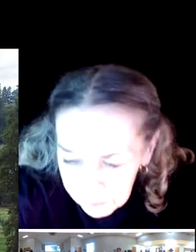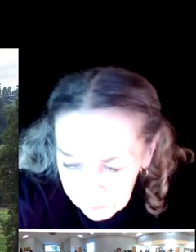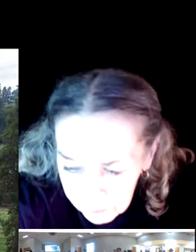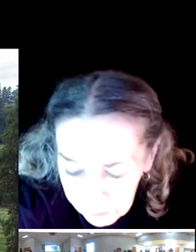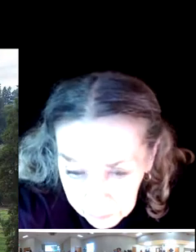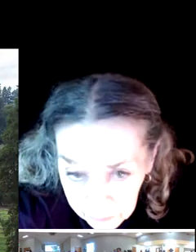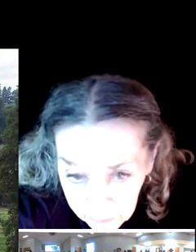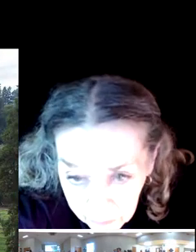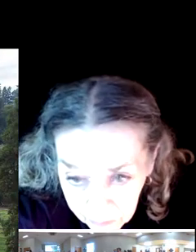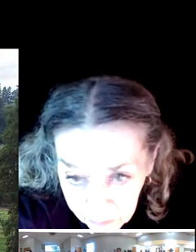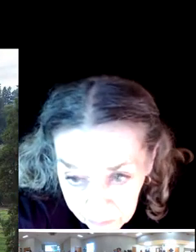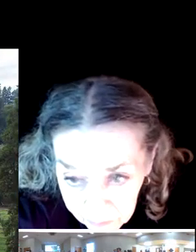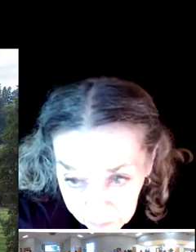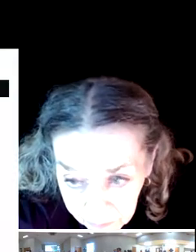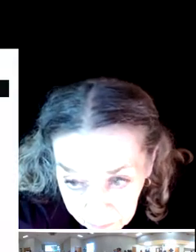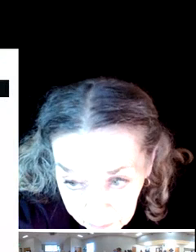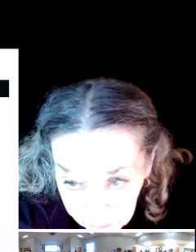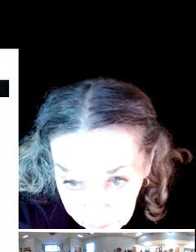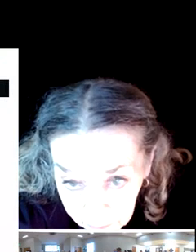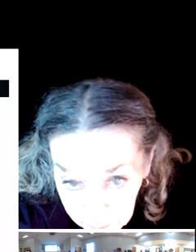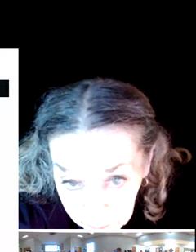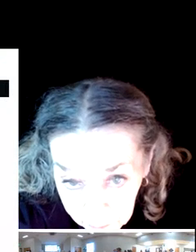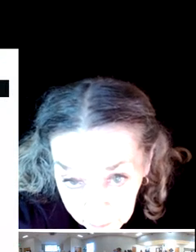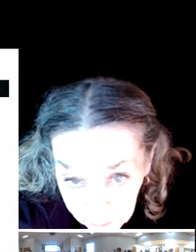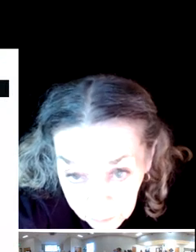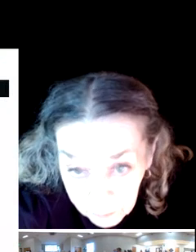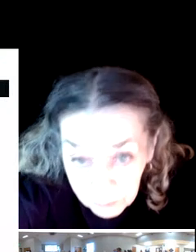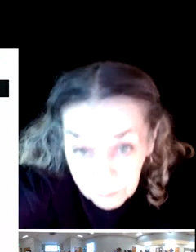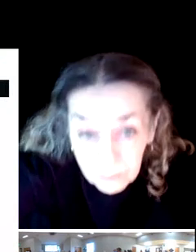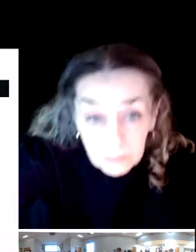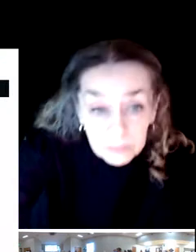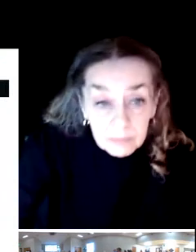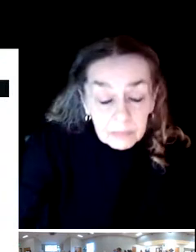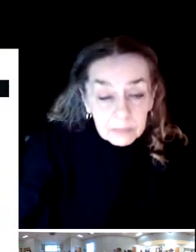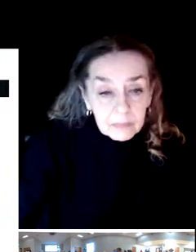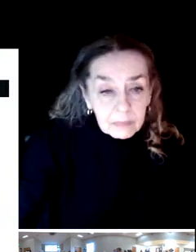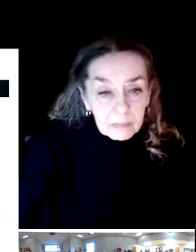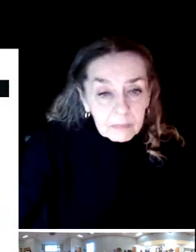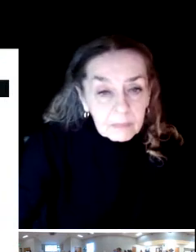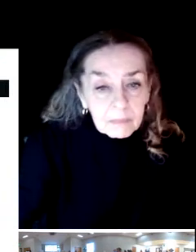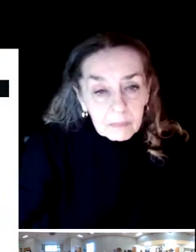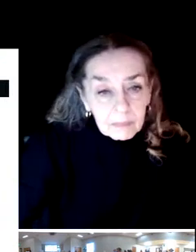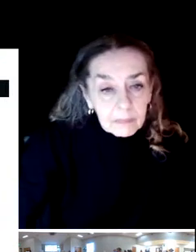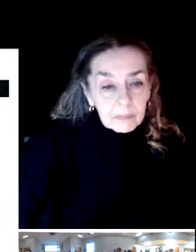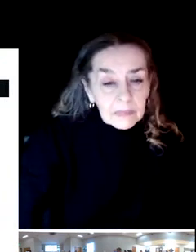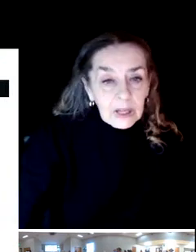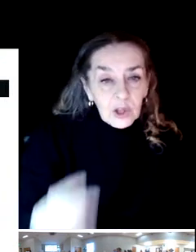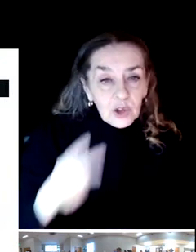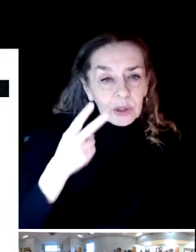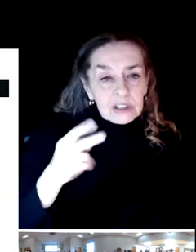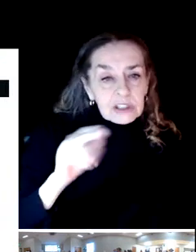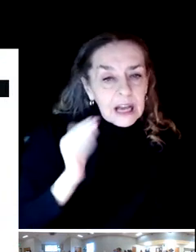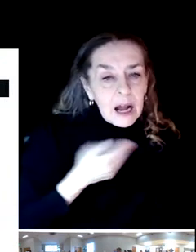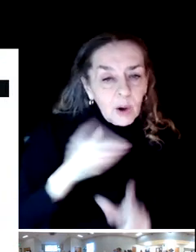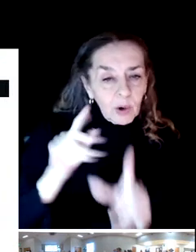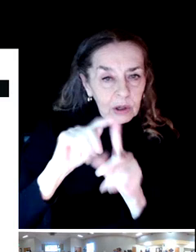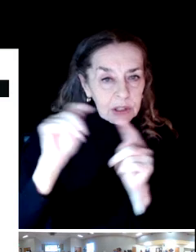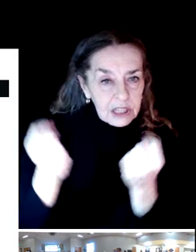As you can see that the team includes not only James